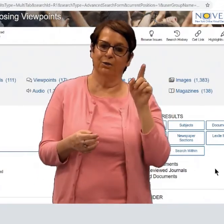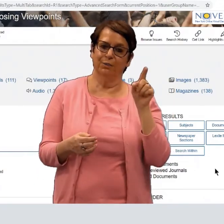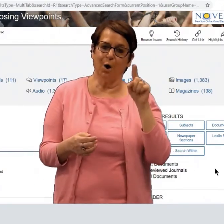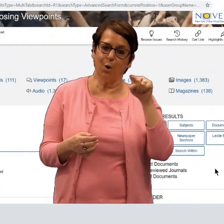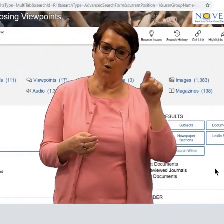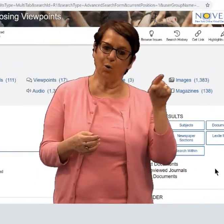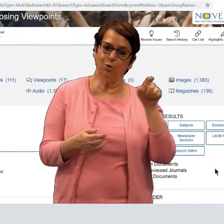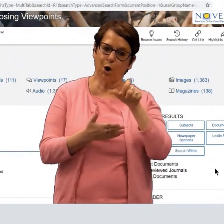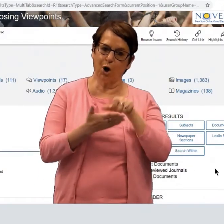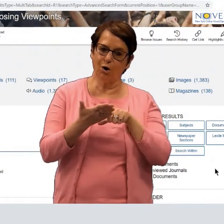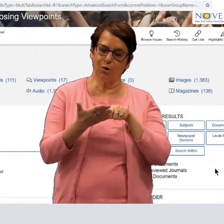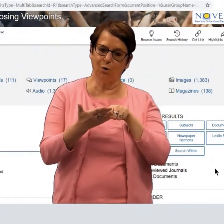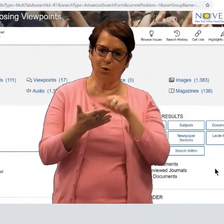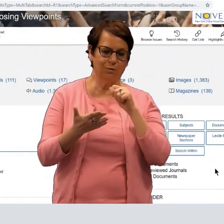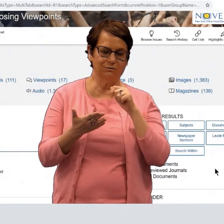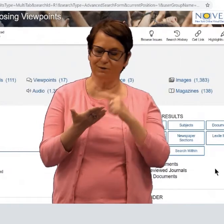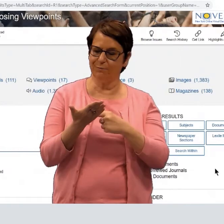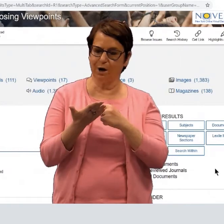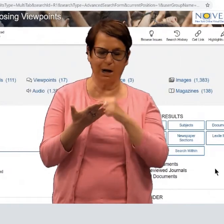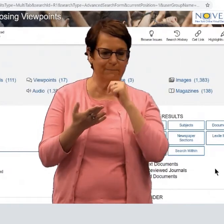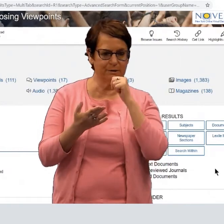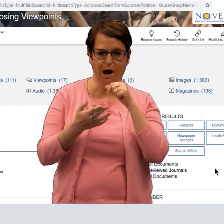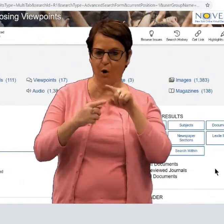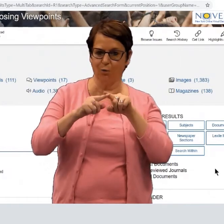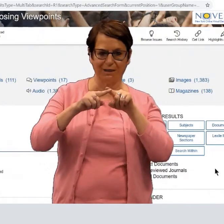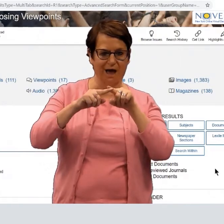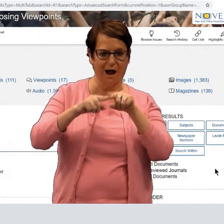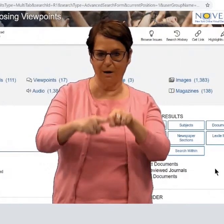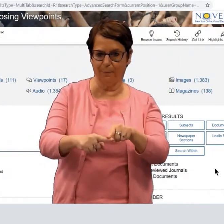That's because those articles sometimes are not reliable.